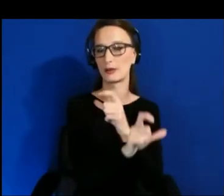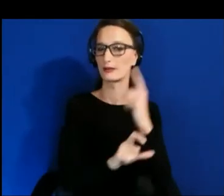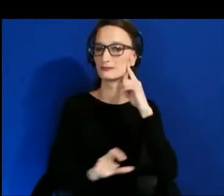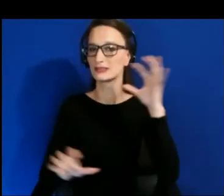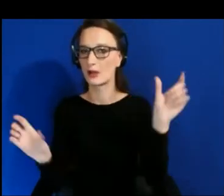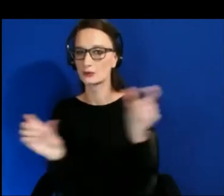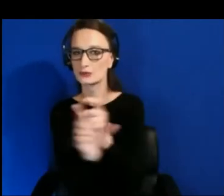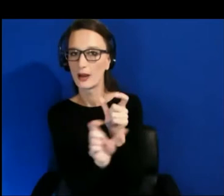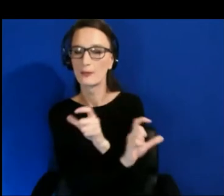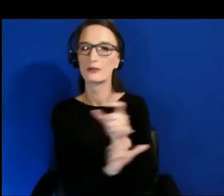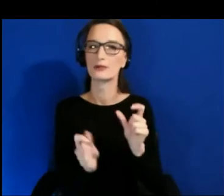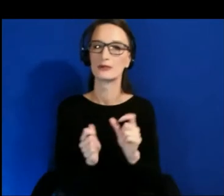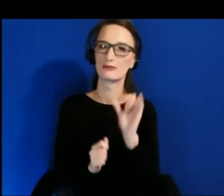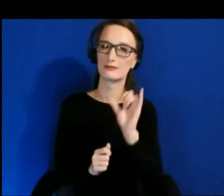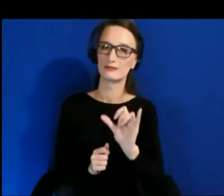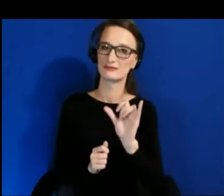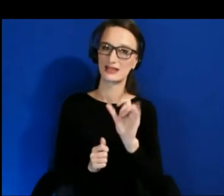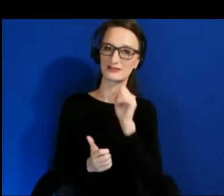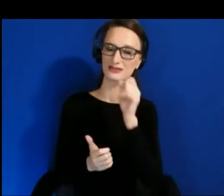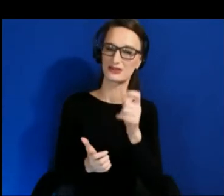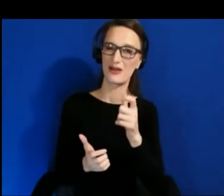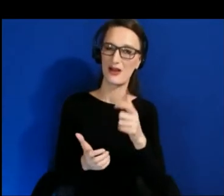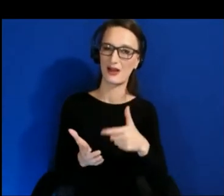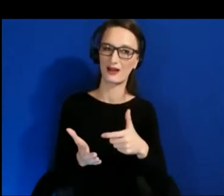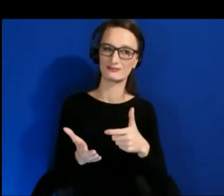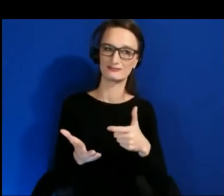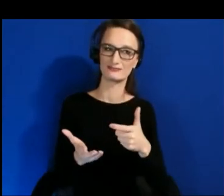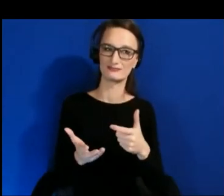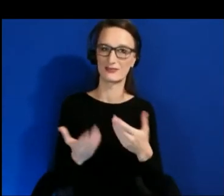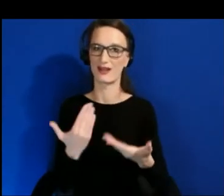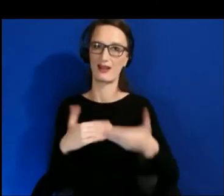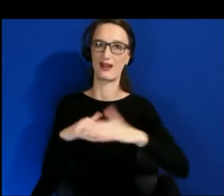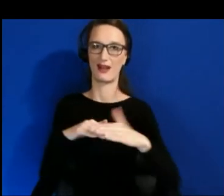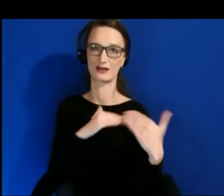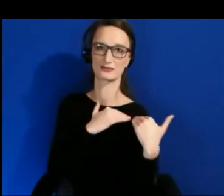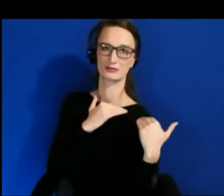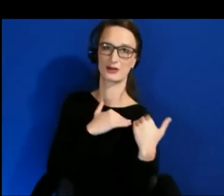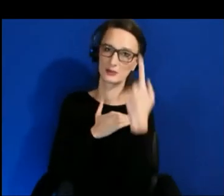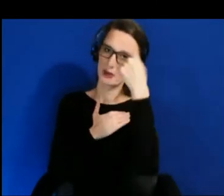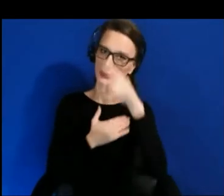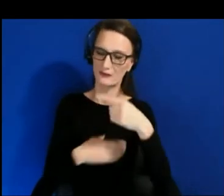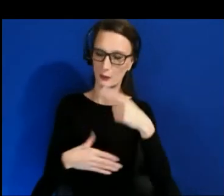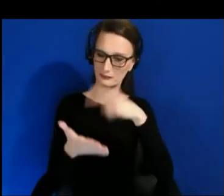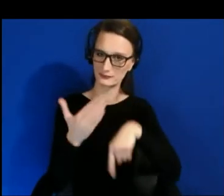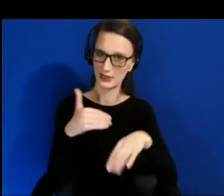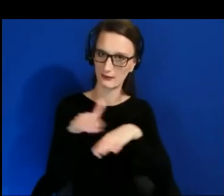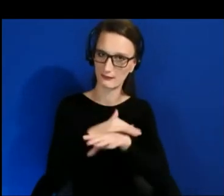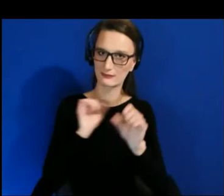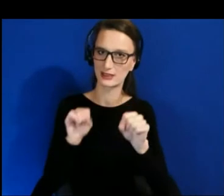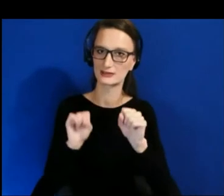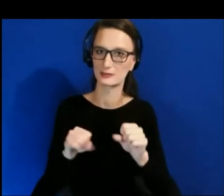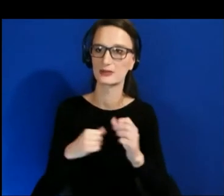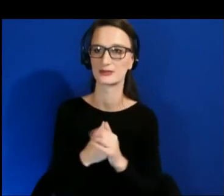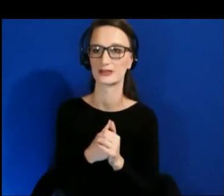to bring in accessibility and those tests into already established pipelines when you create international